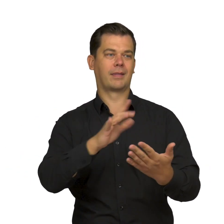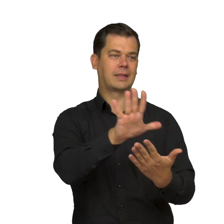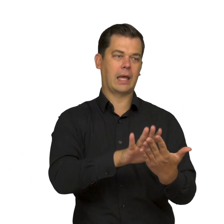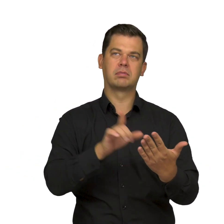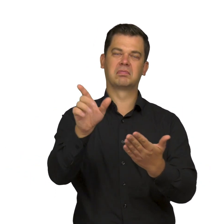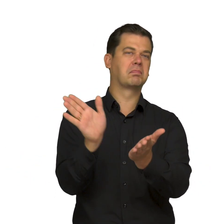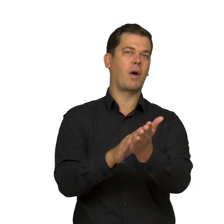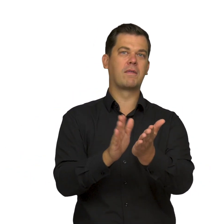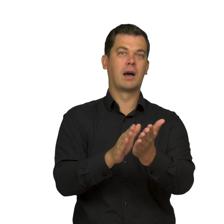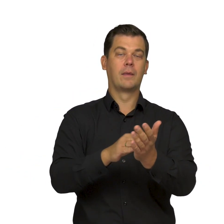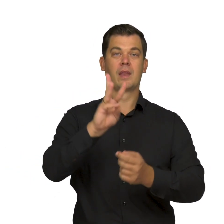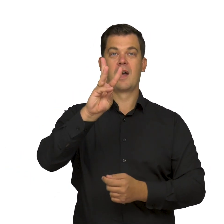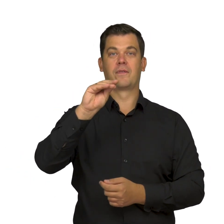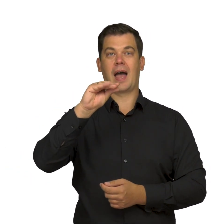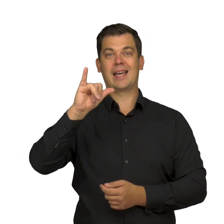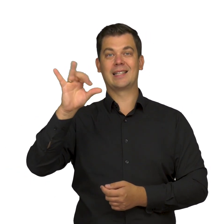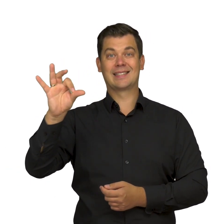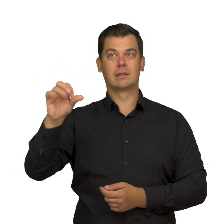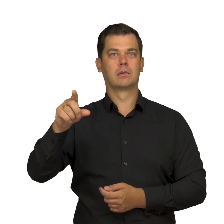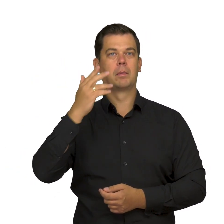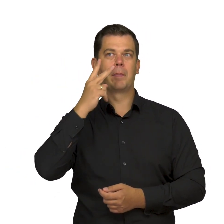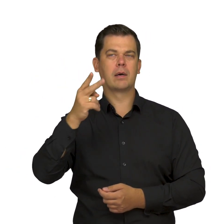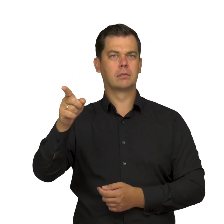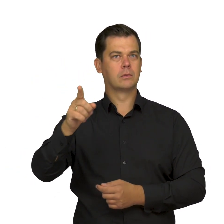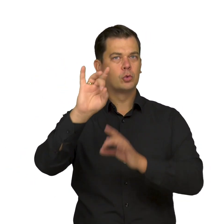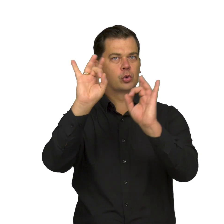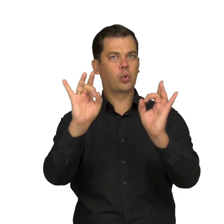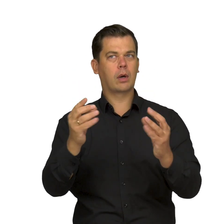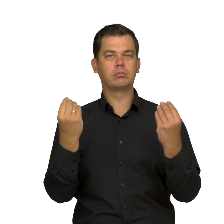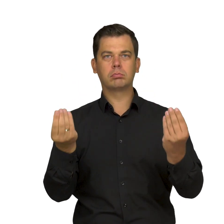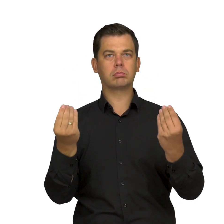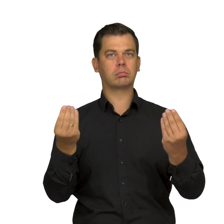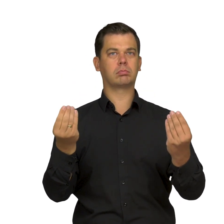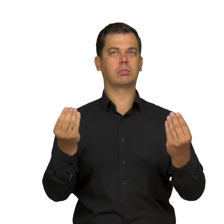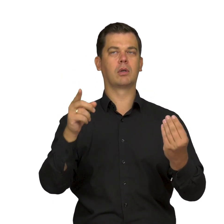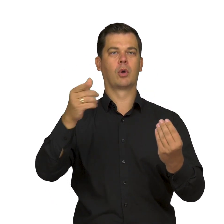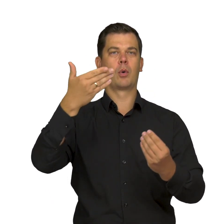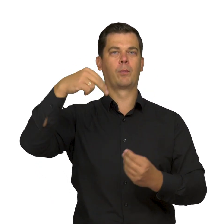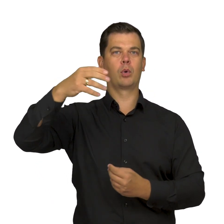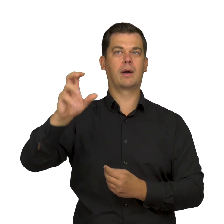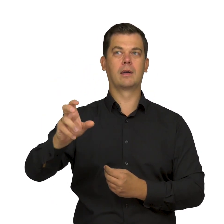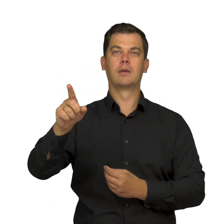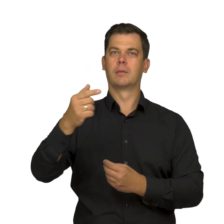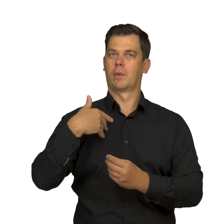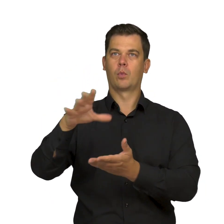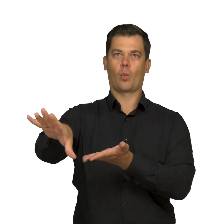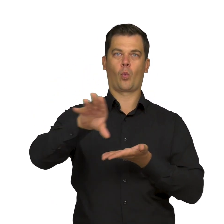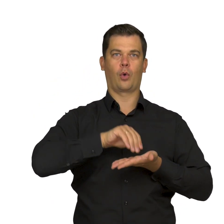Weiss was fascinated by Munch's artistic vision,